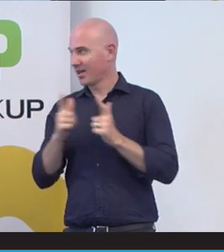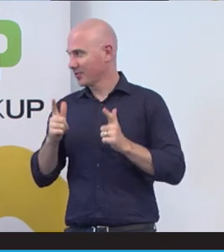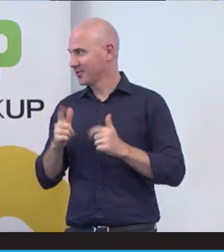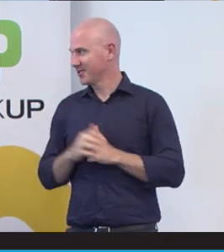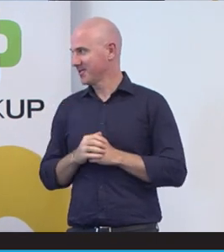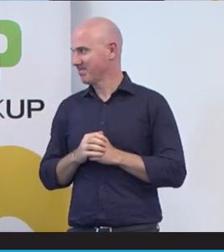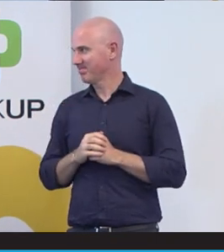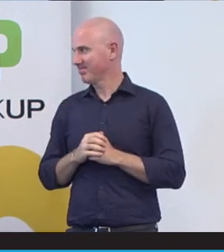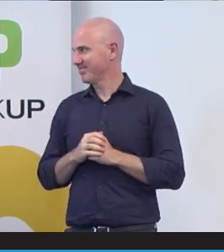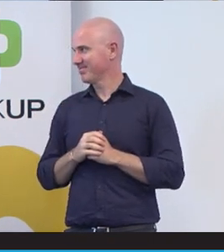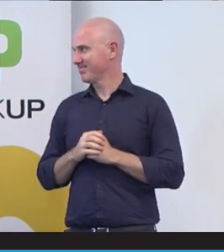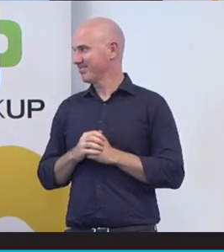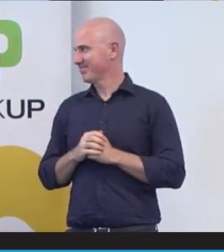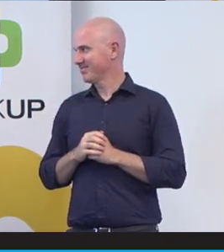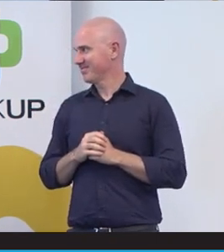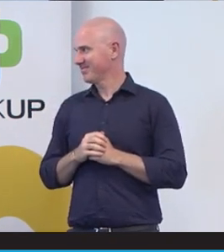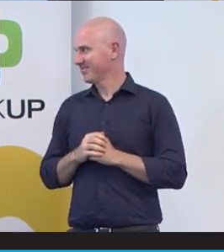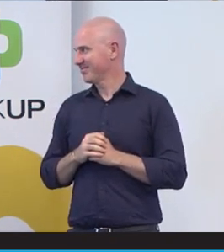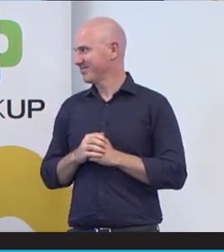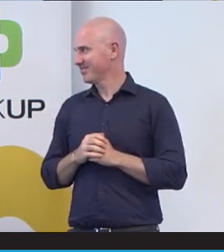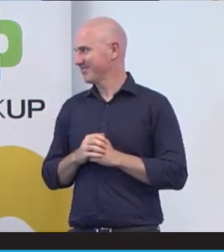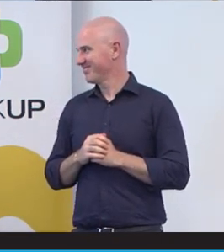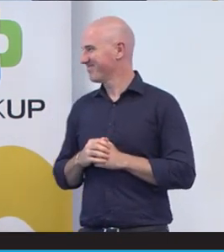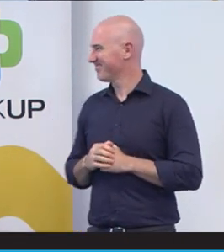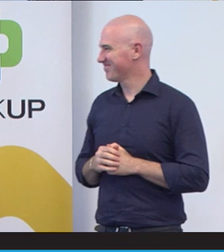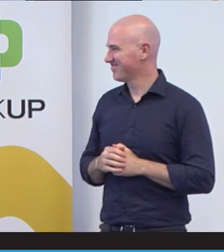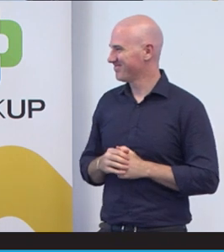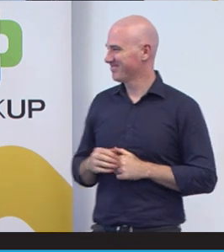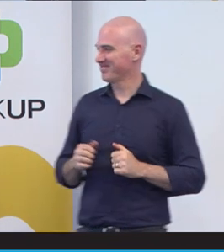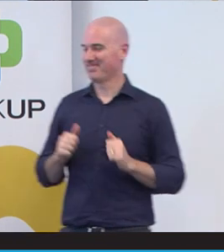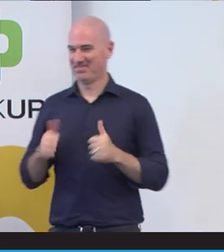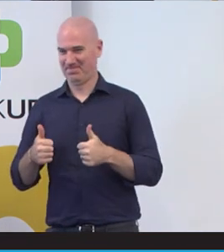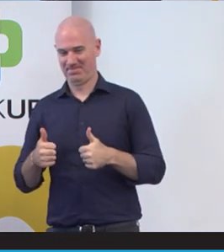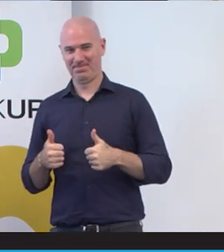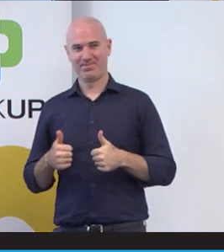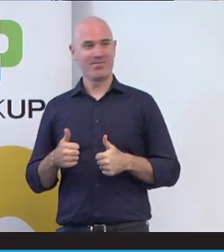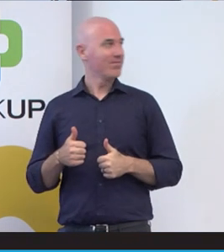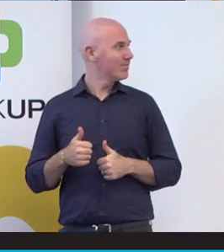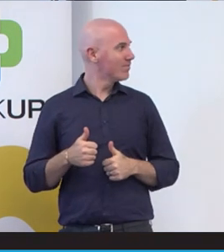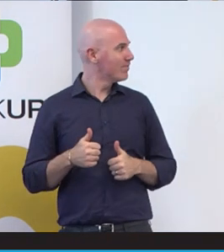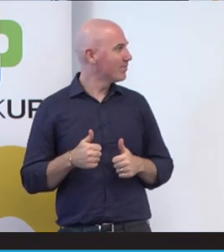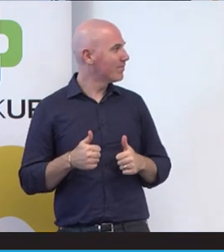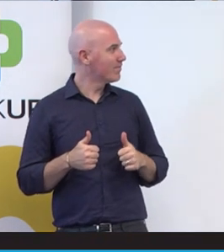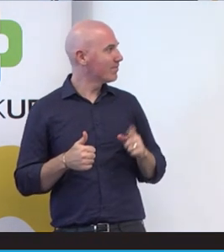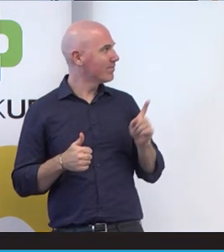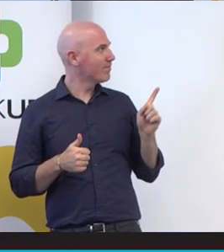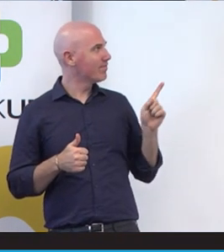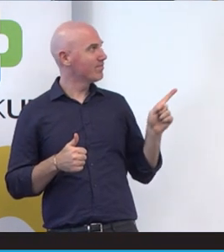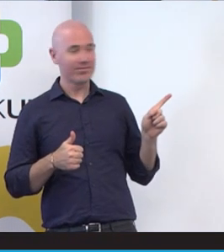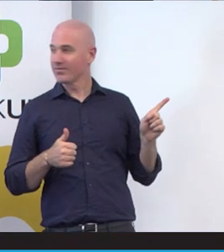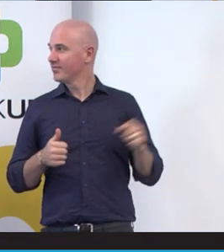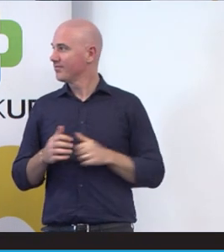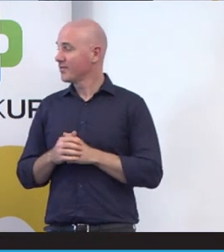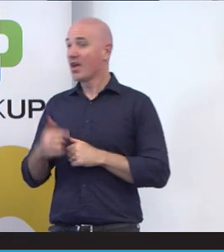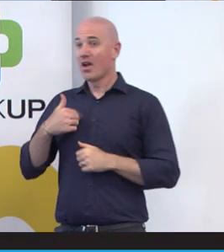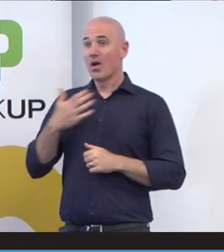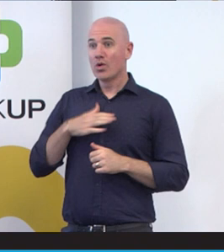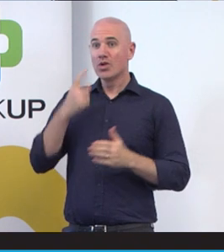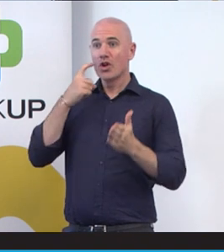be sharing the joy of our language, of our land. I’d like to acknowledge the traditional owners,